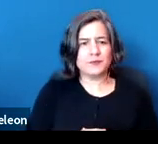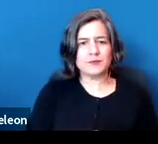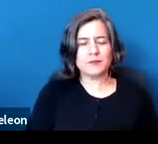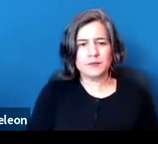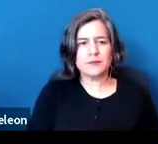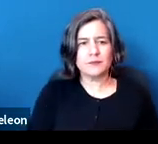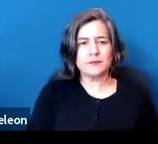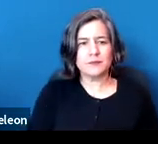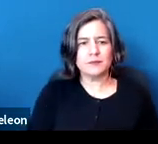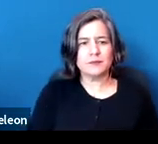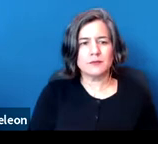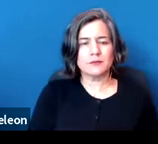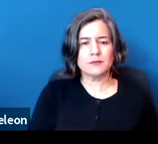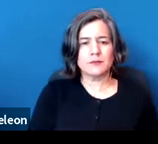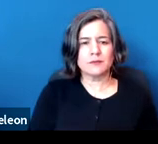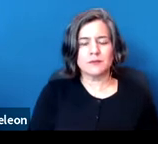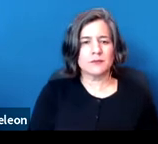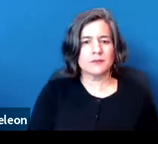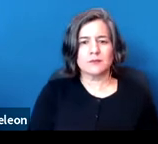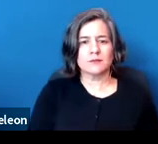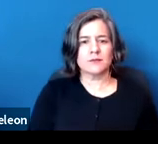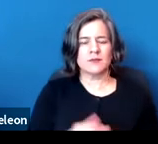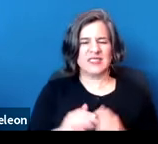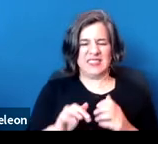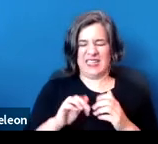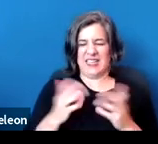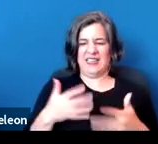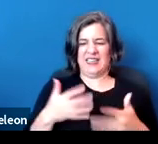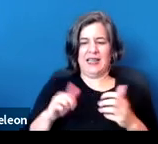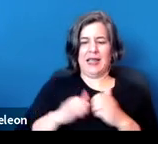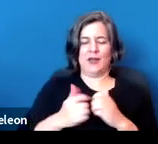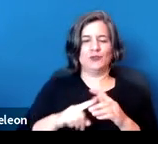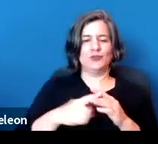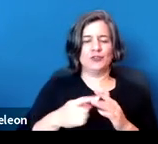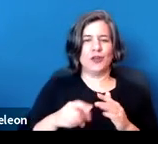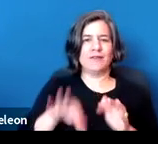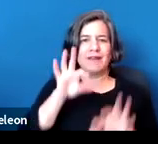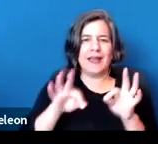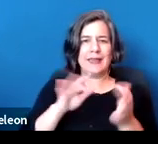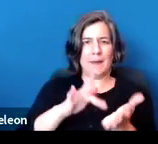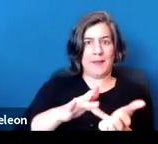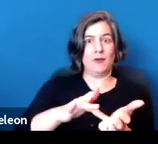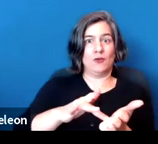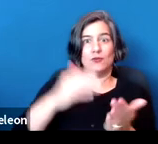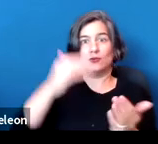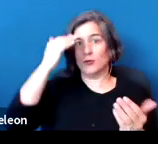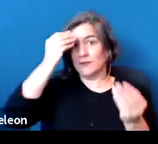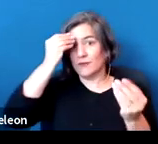In terms of just sort of how to start finding medical knowledge, these are the lists